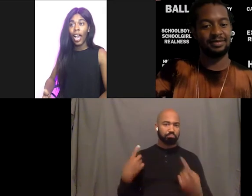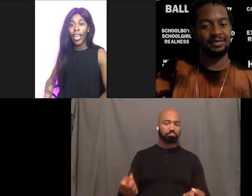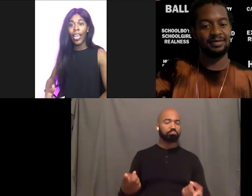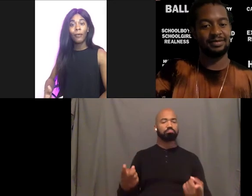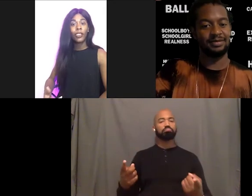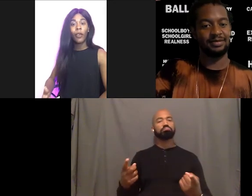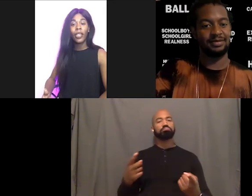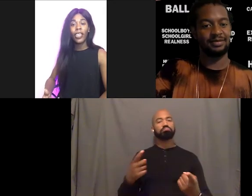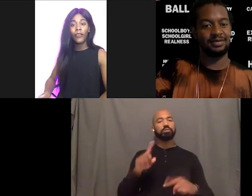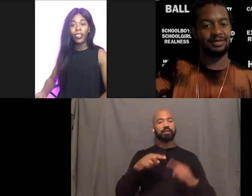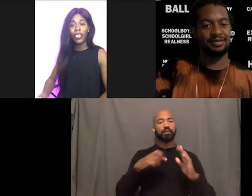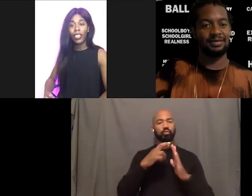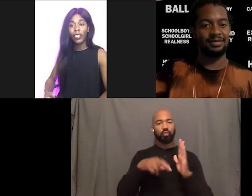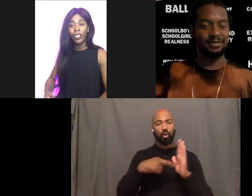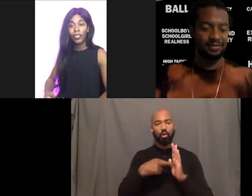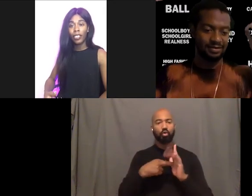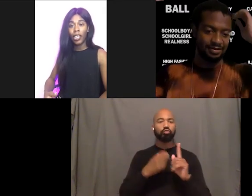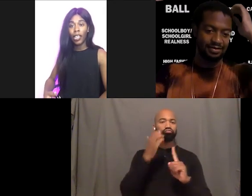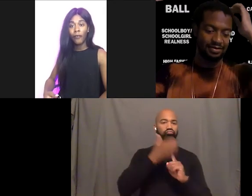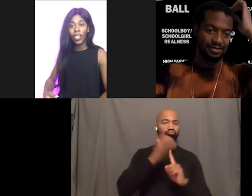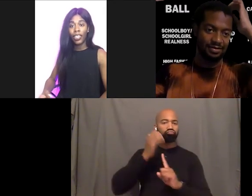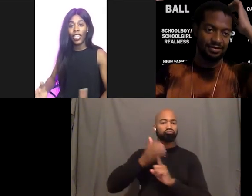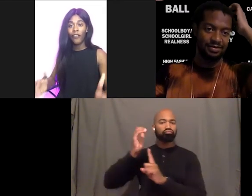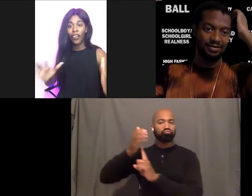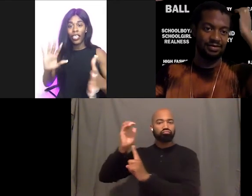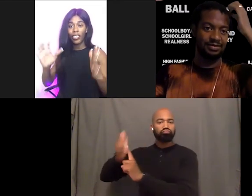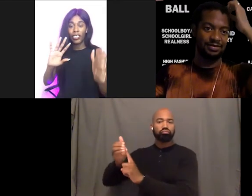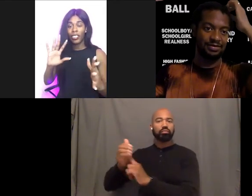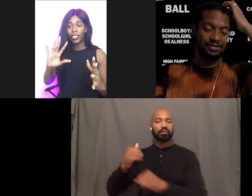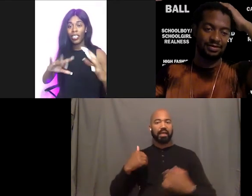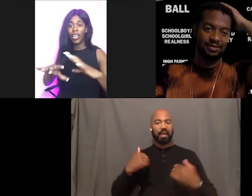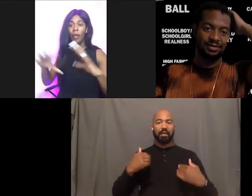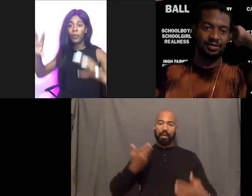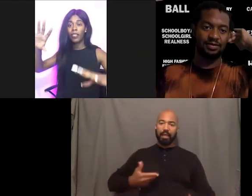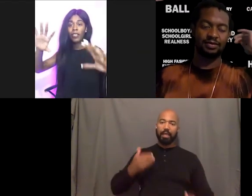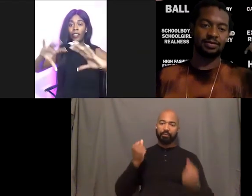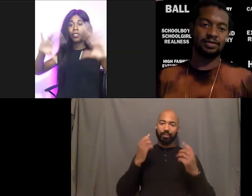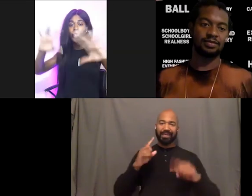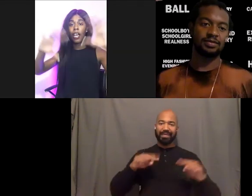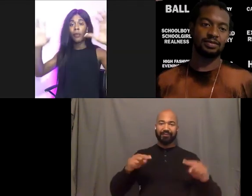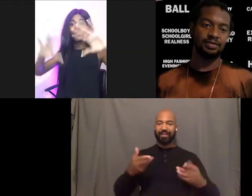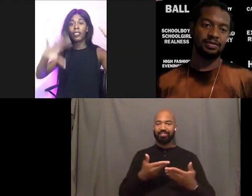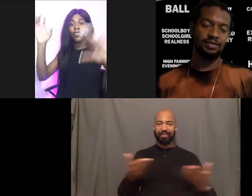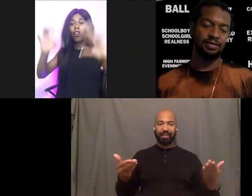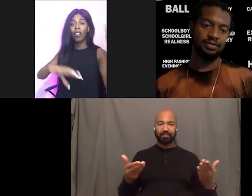I am so many different things. And I feel like that phrase just encompasses all of that.